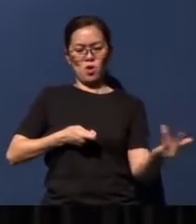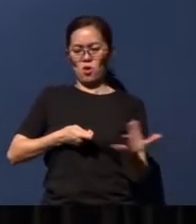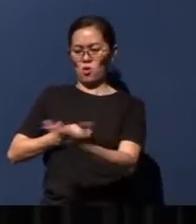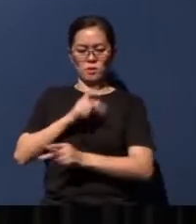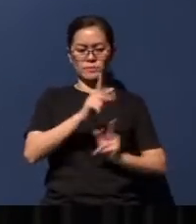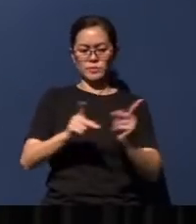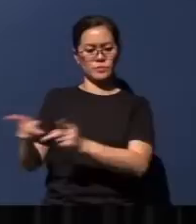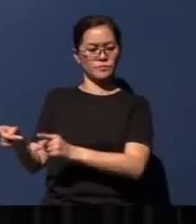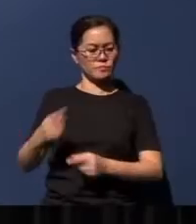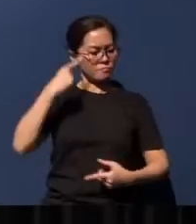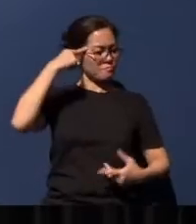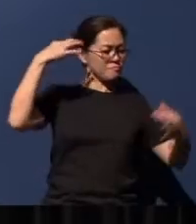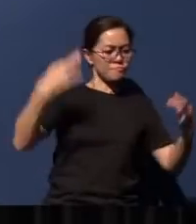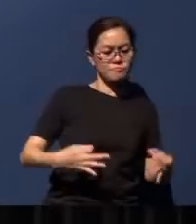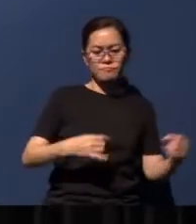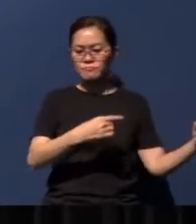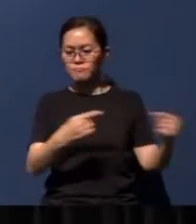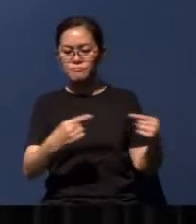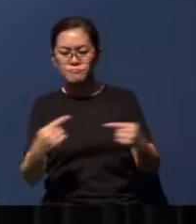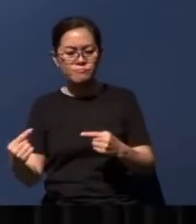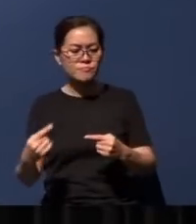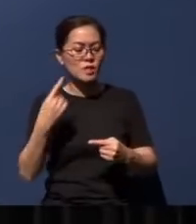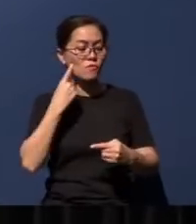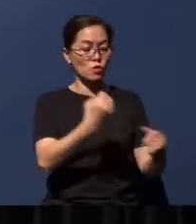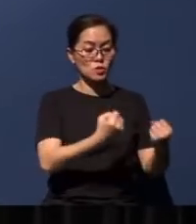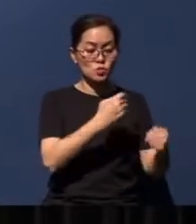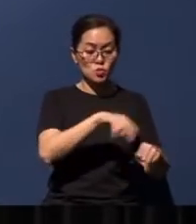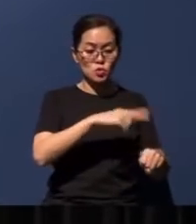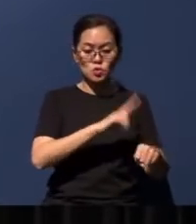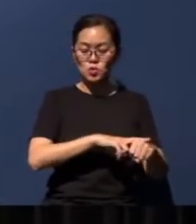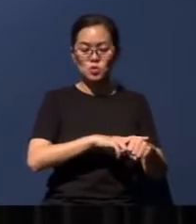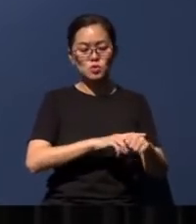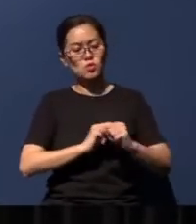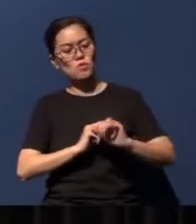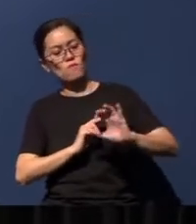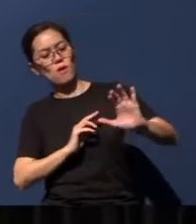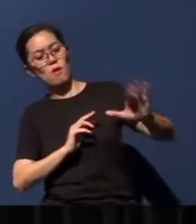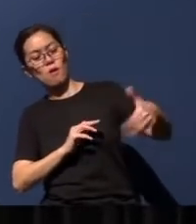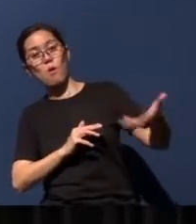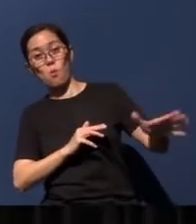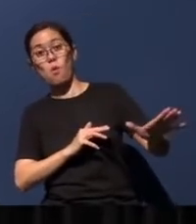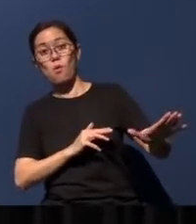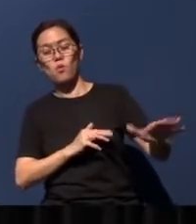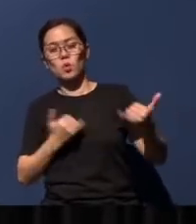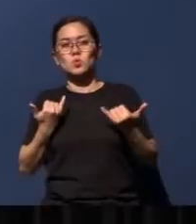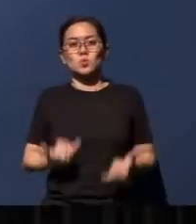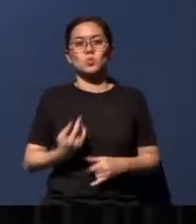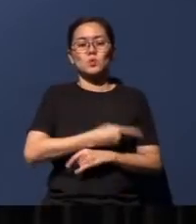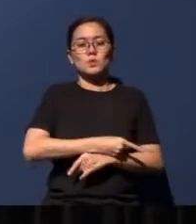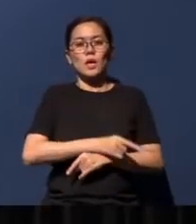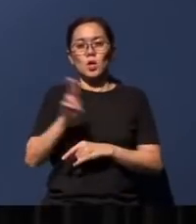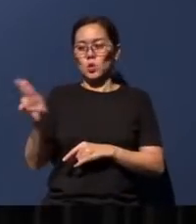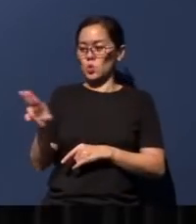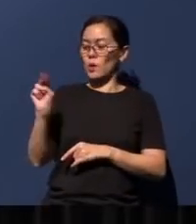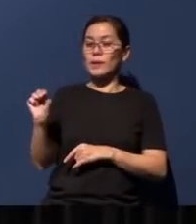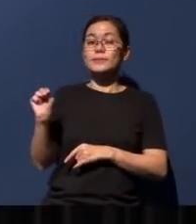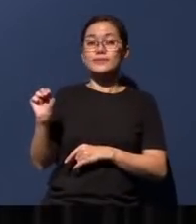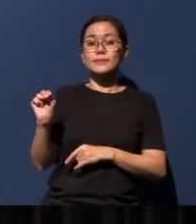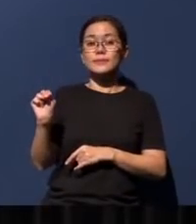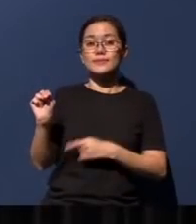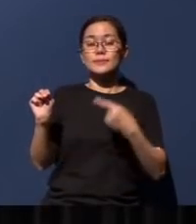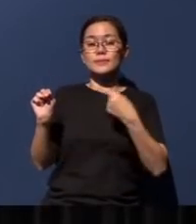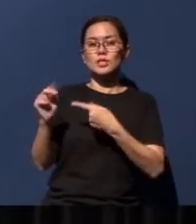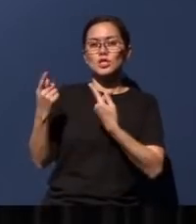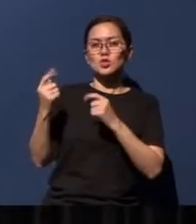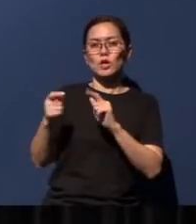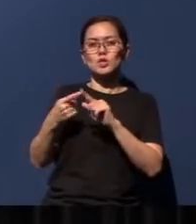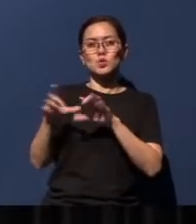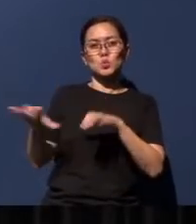decide disputes for strong nations far away...' Today, the United Nations tries to undertake this role